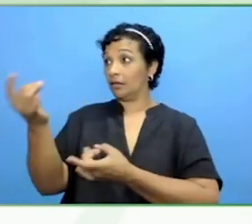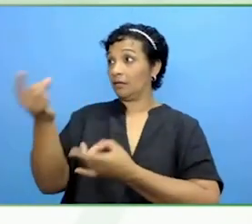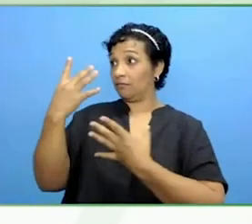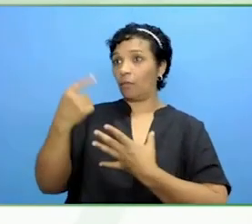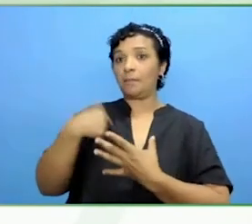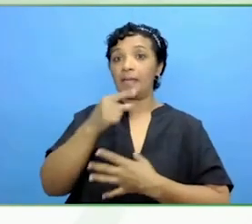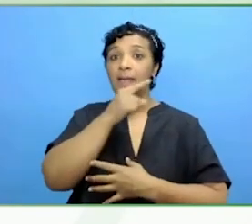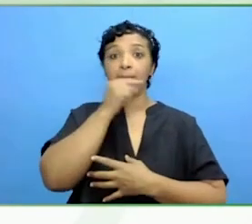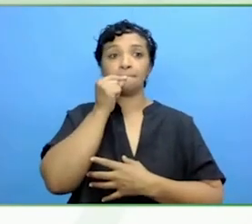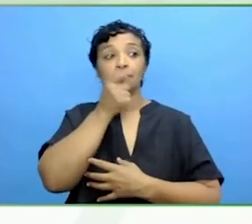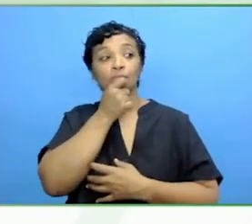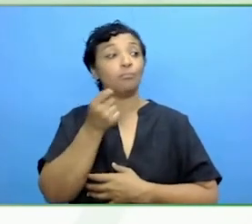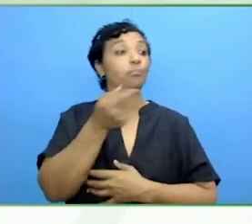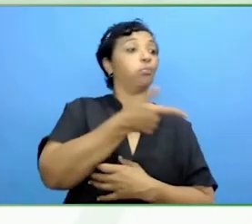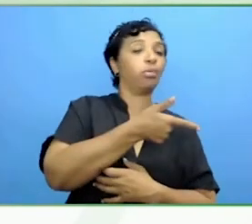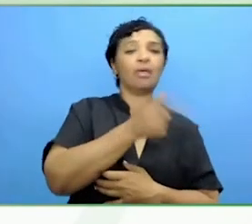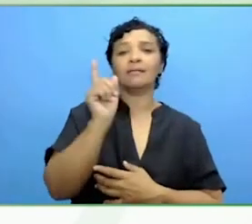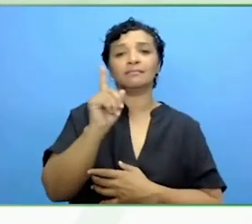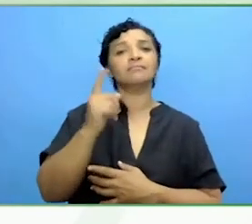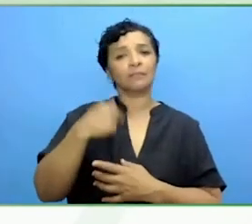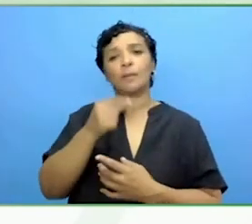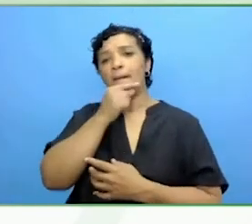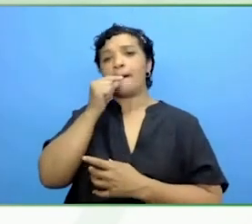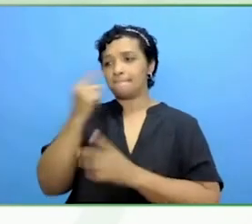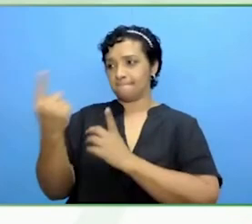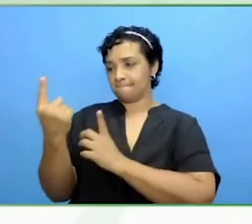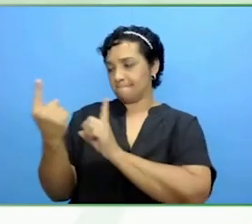If we uncover something that we need to address, we will do it